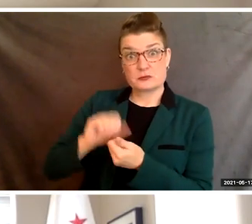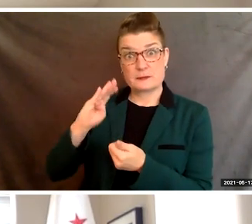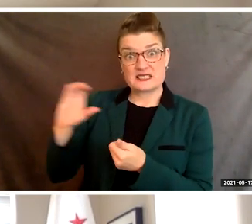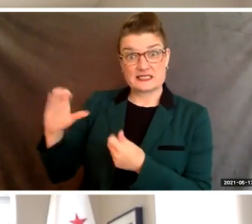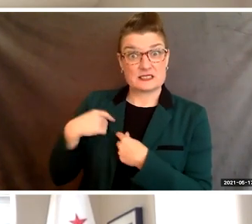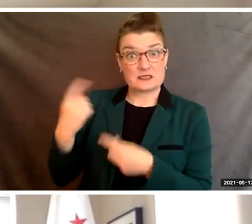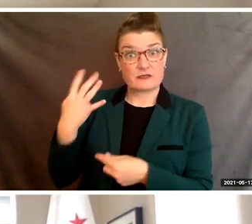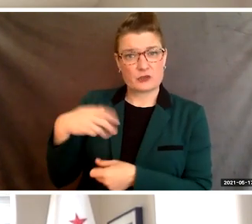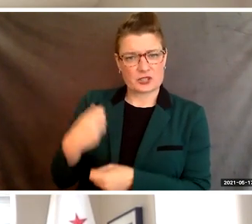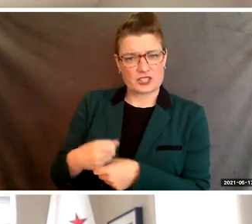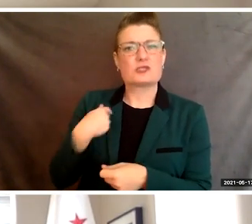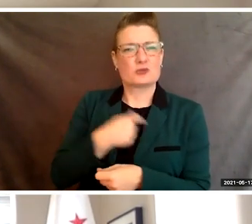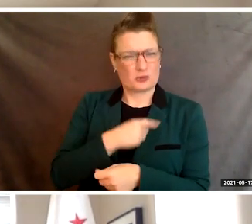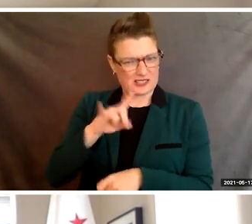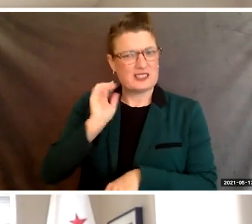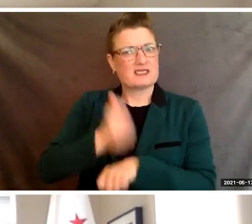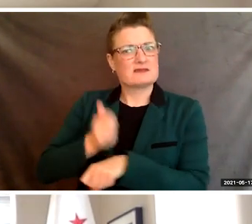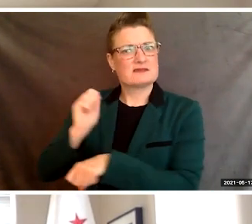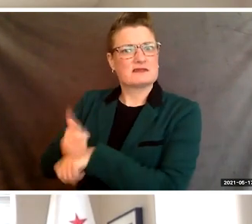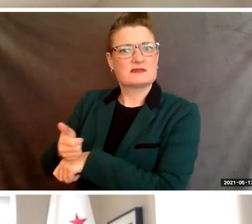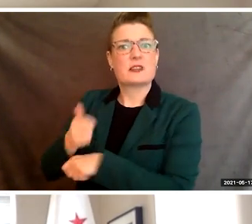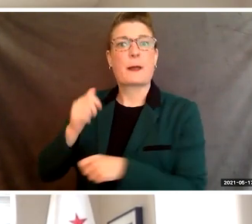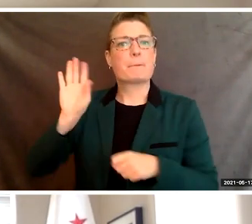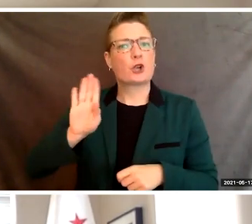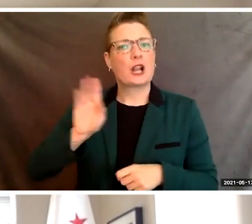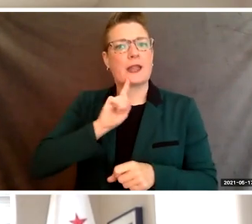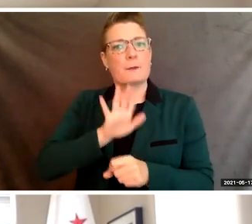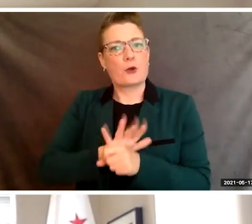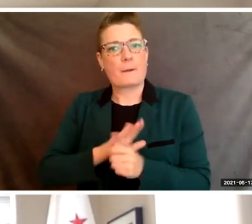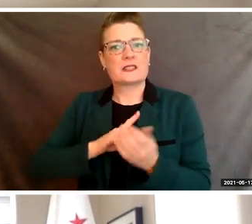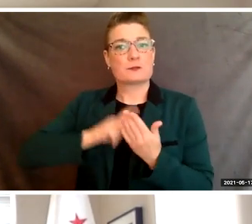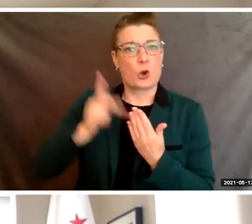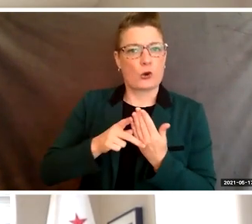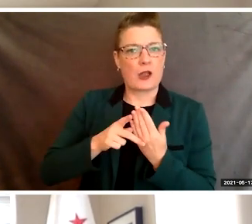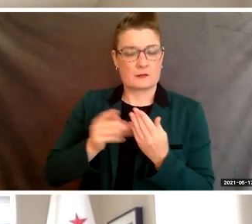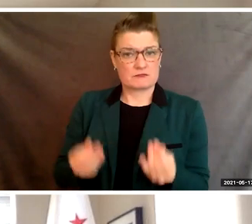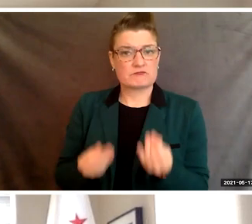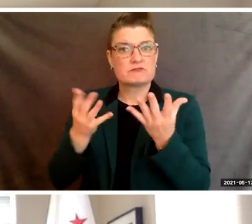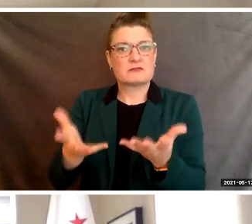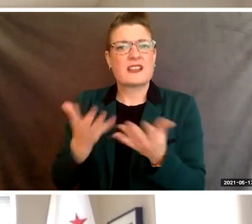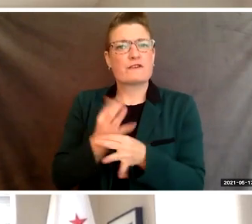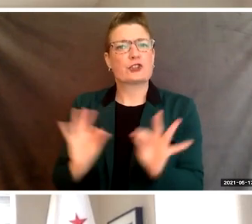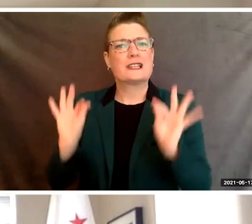we have launched the Berkeley Promise Program to provide free education and mentorship